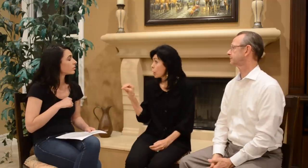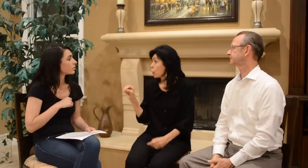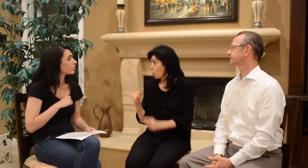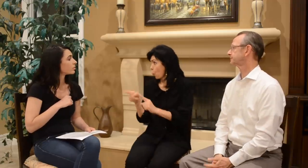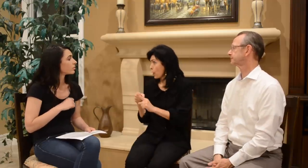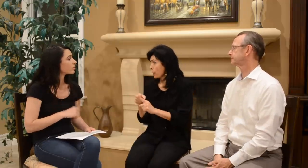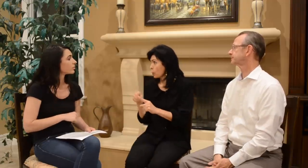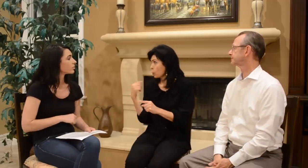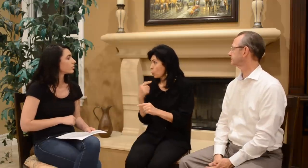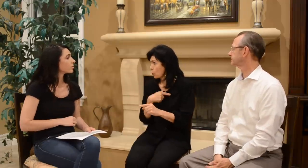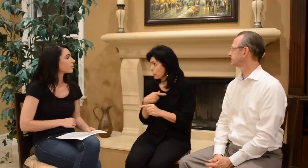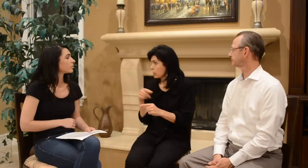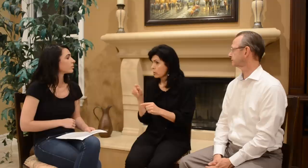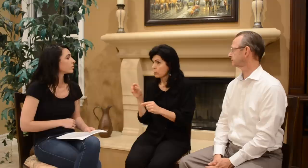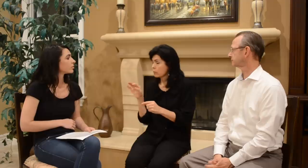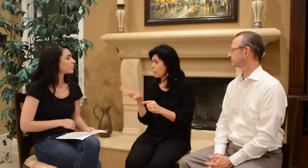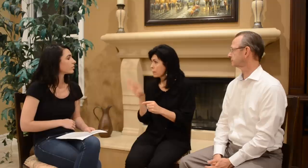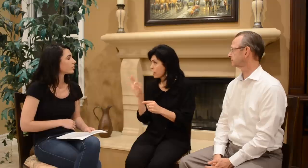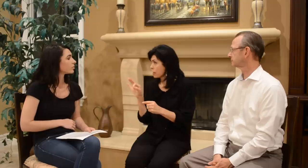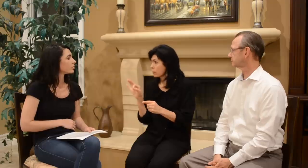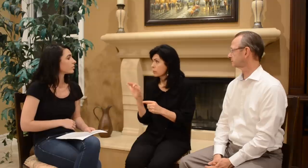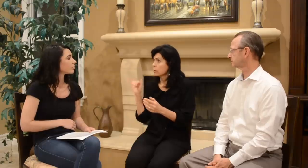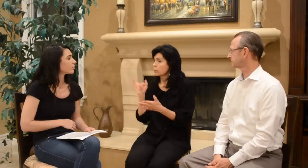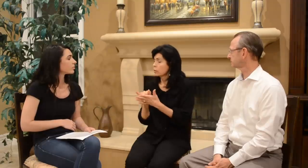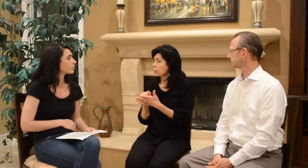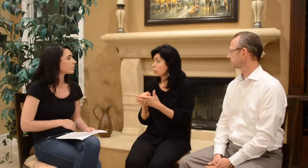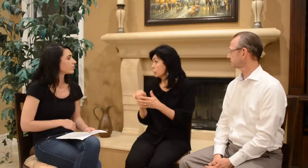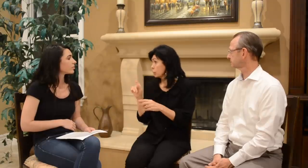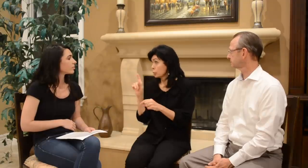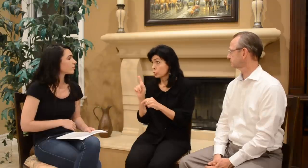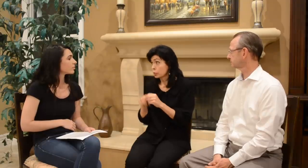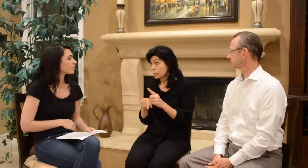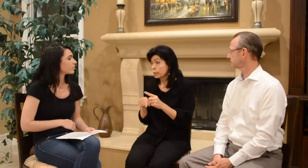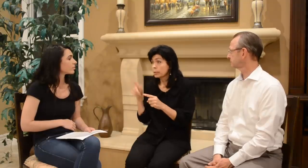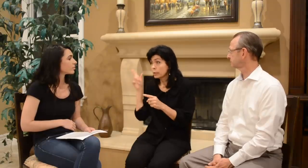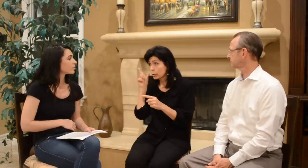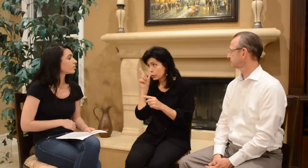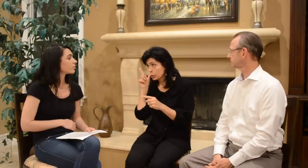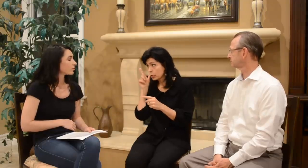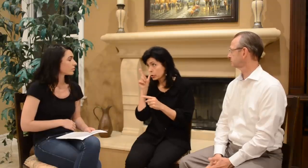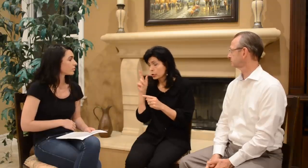So when we found out that you couldn’t hear